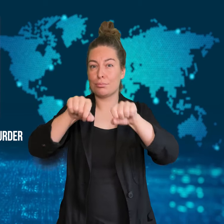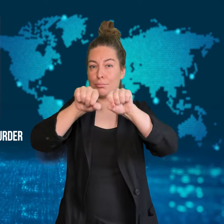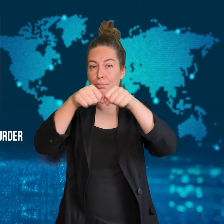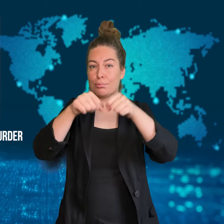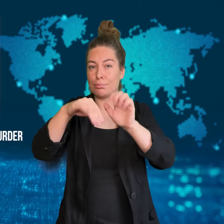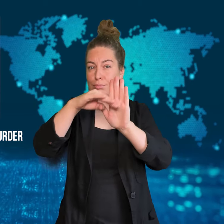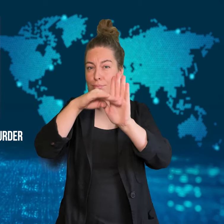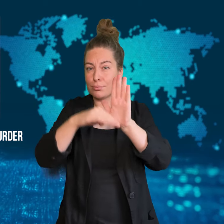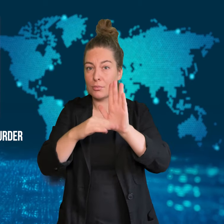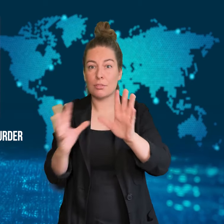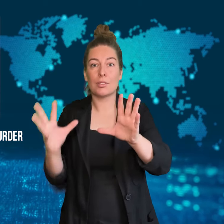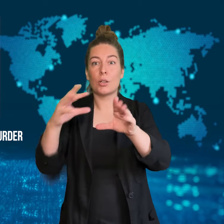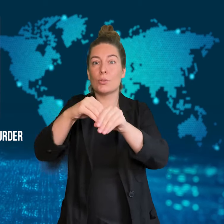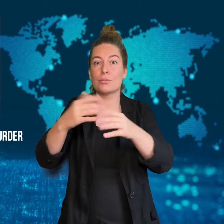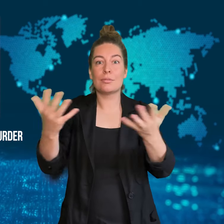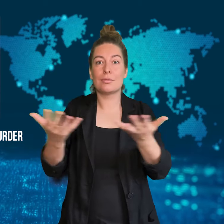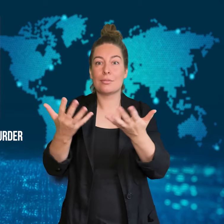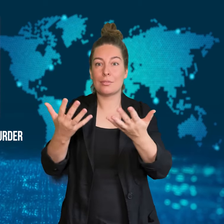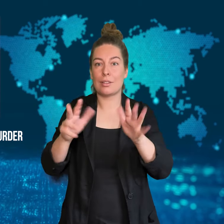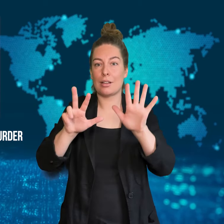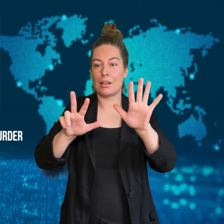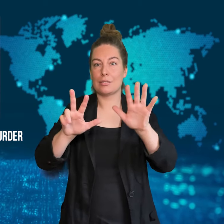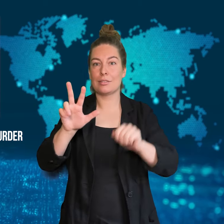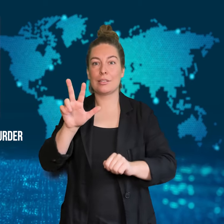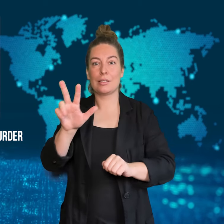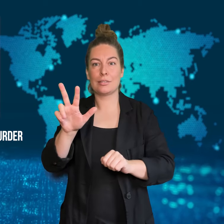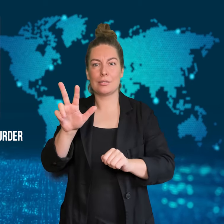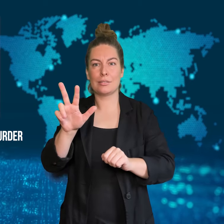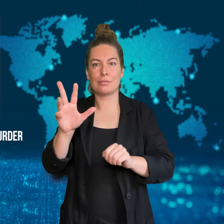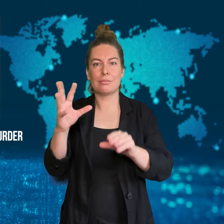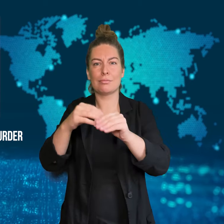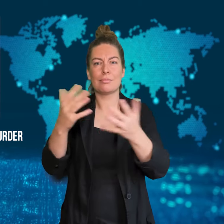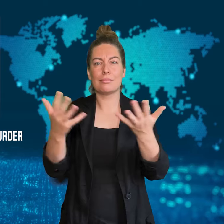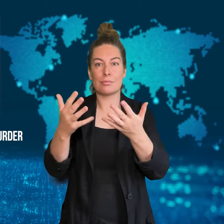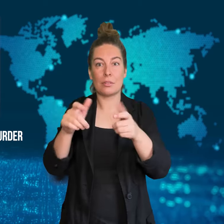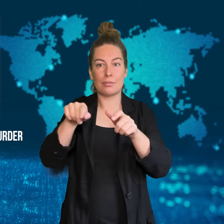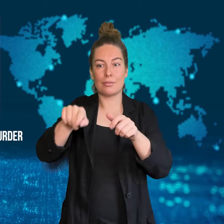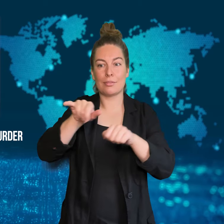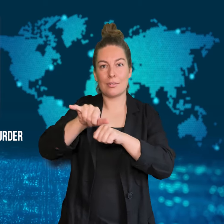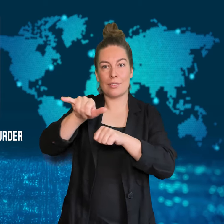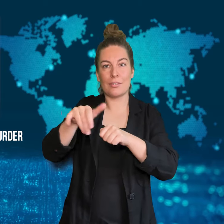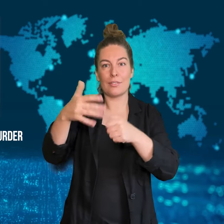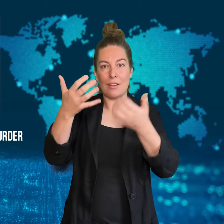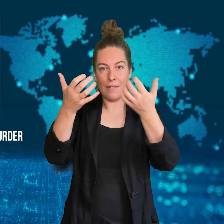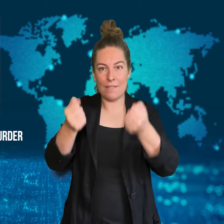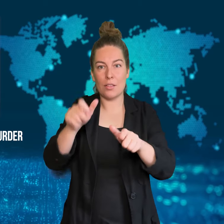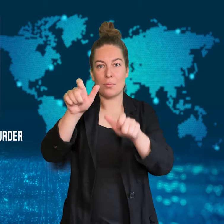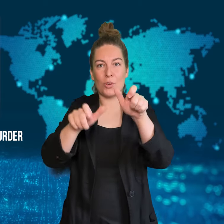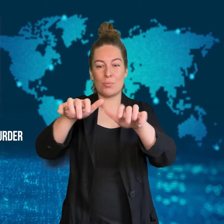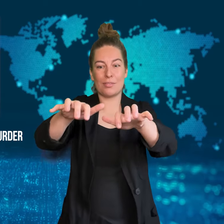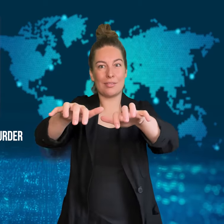He is facing 167 charges, including 83 counts of attempted murder